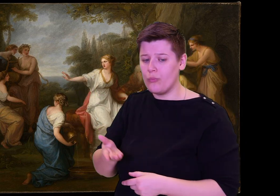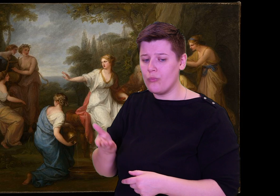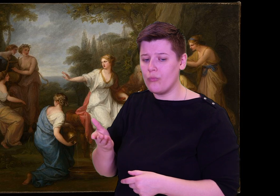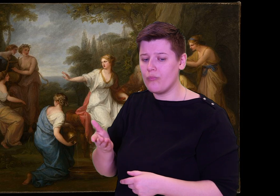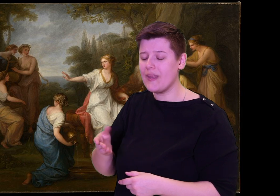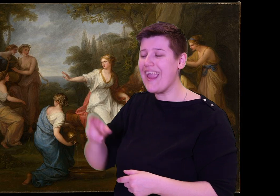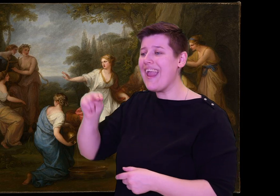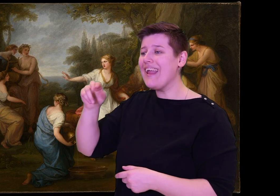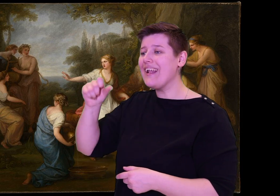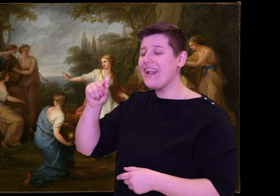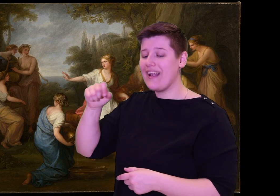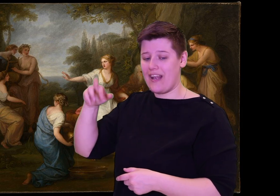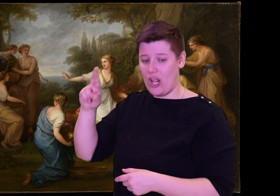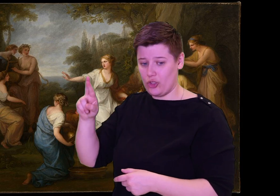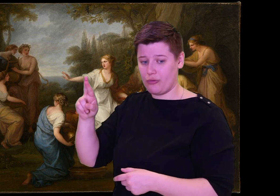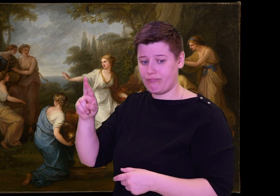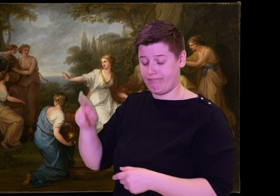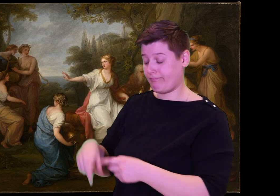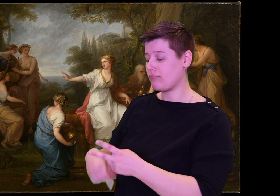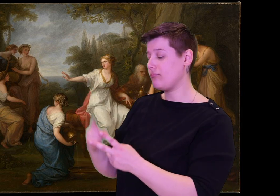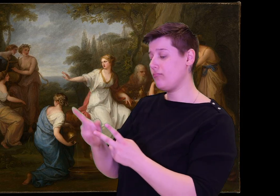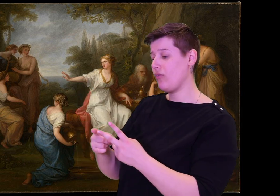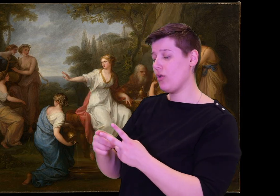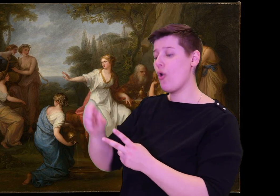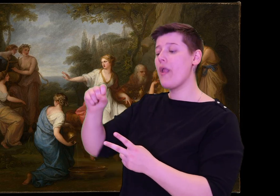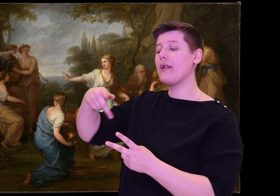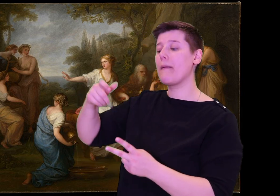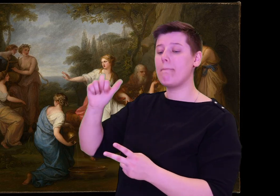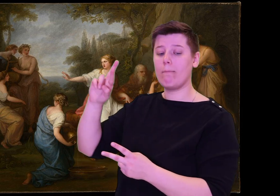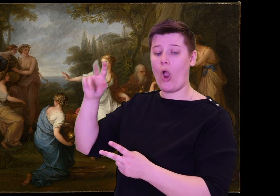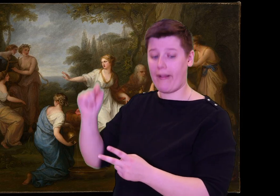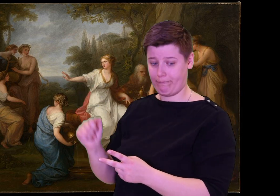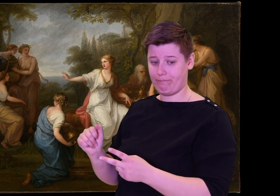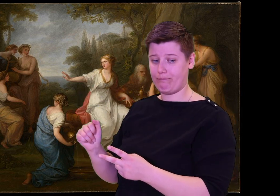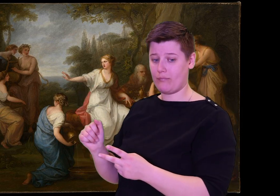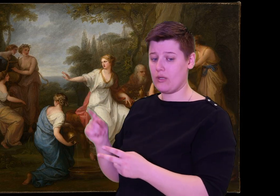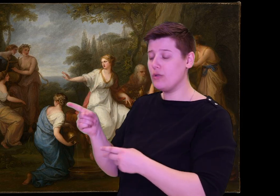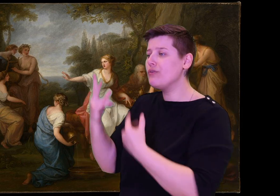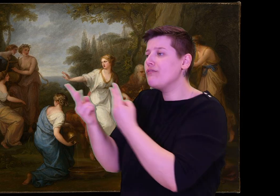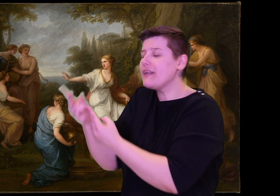hear a voice from Zeus, the best source of information.